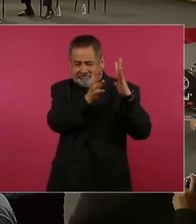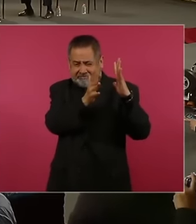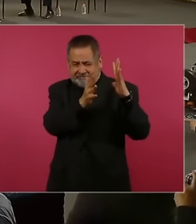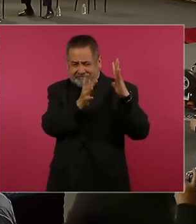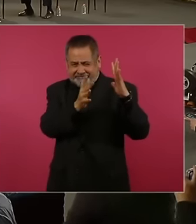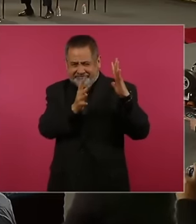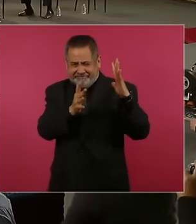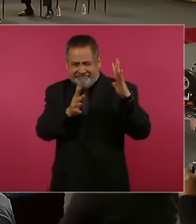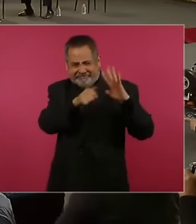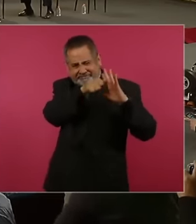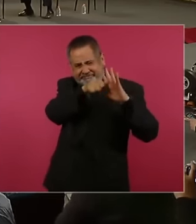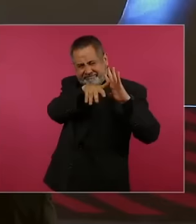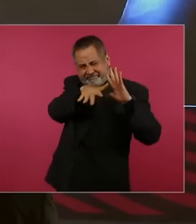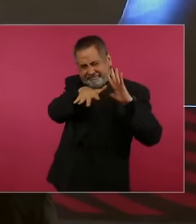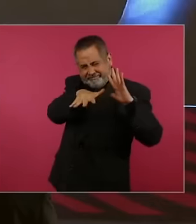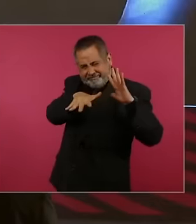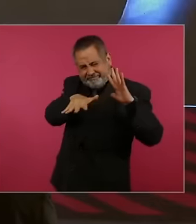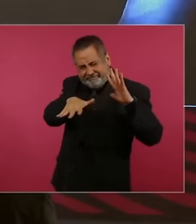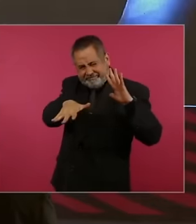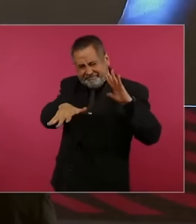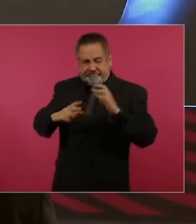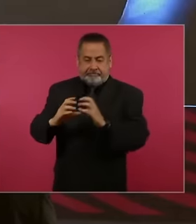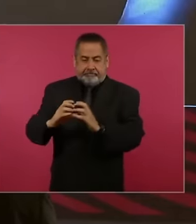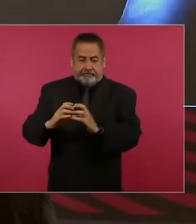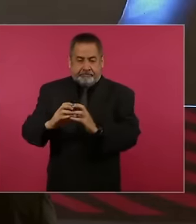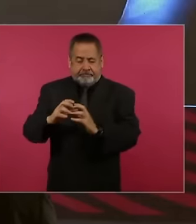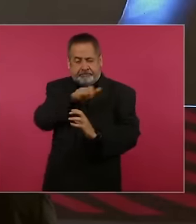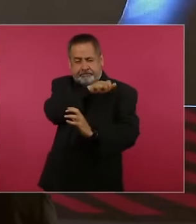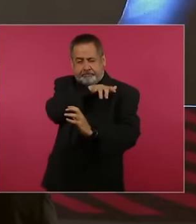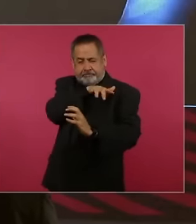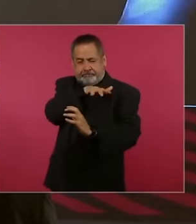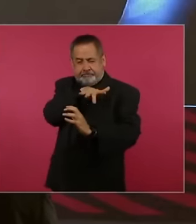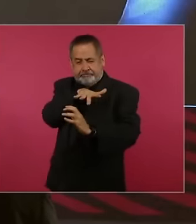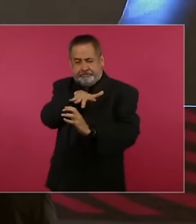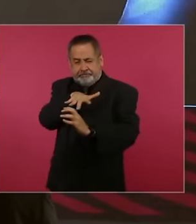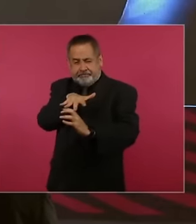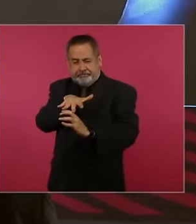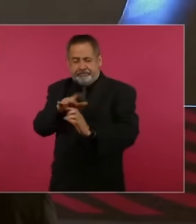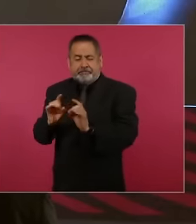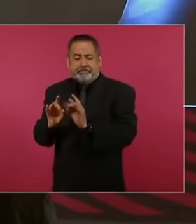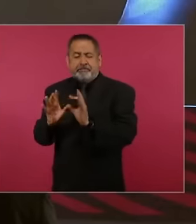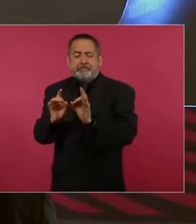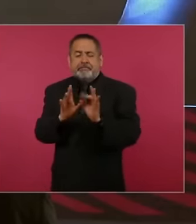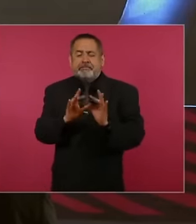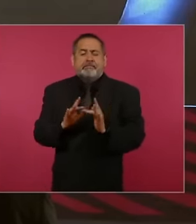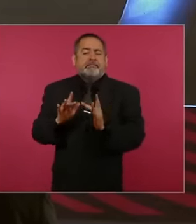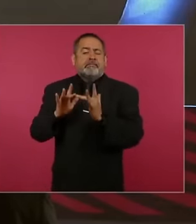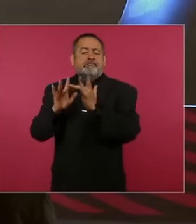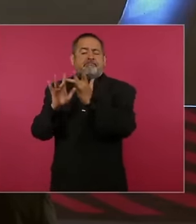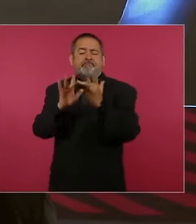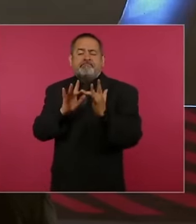then have repercussions on the earth in communications and other things okay well well